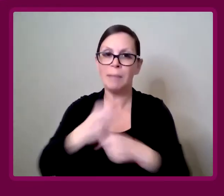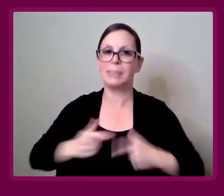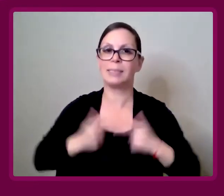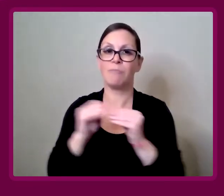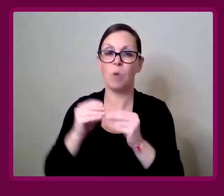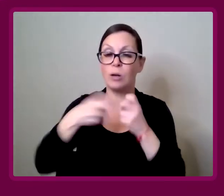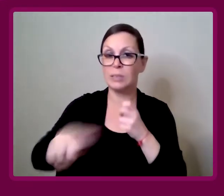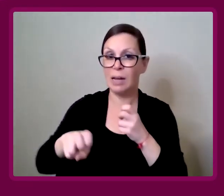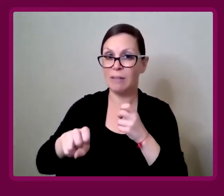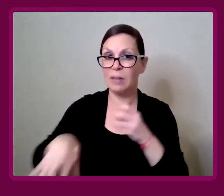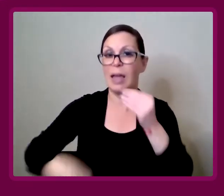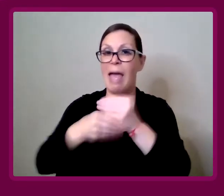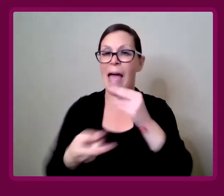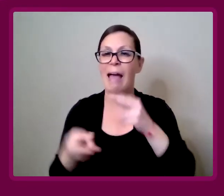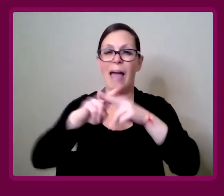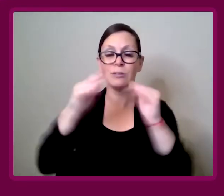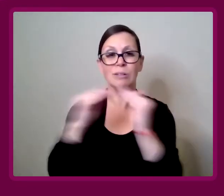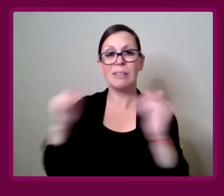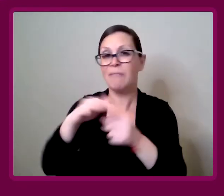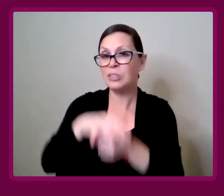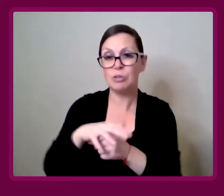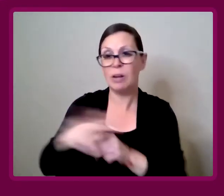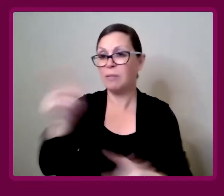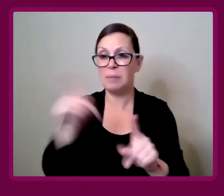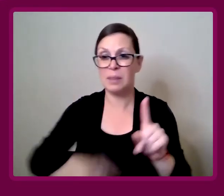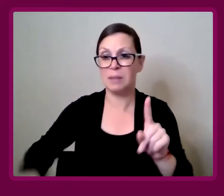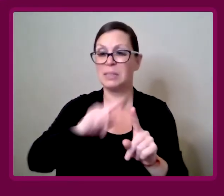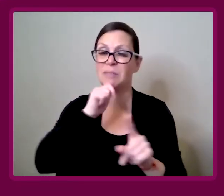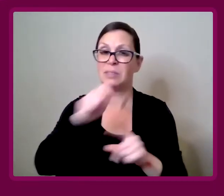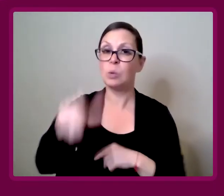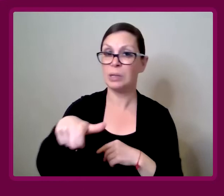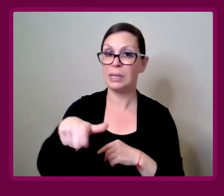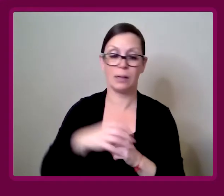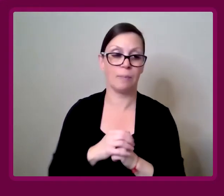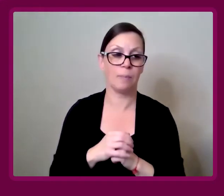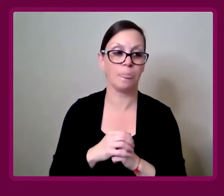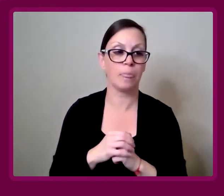It adds that extra level of stress that people just don't need.